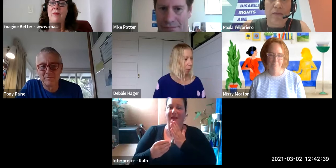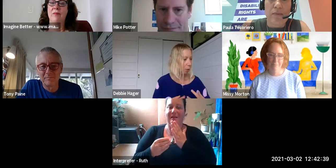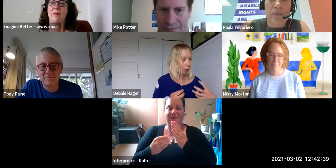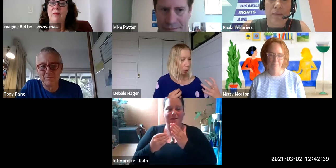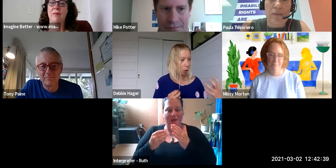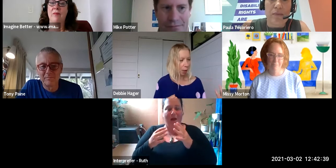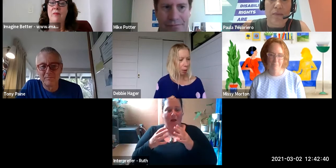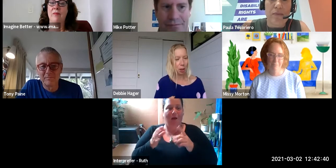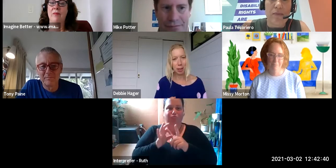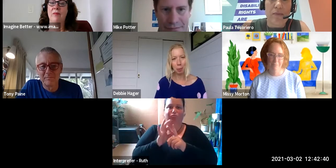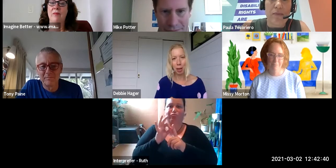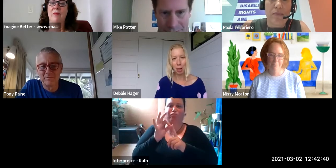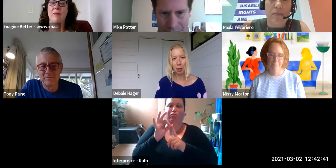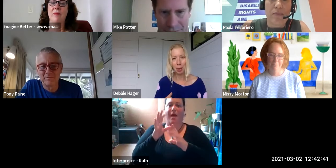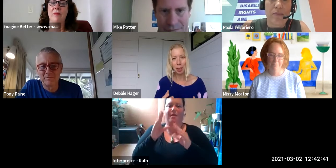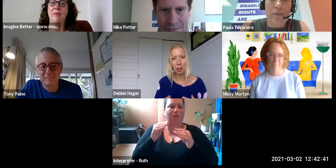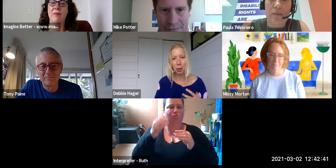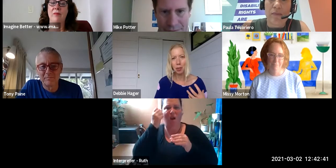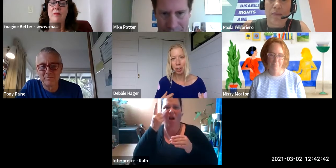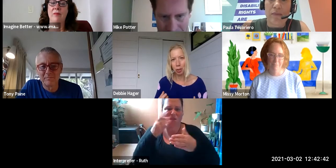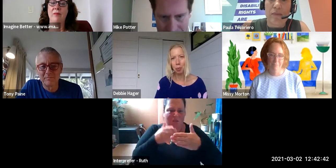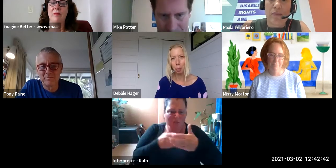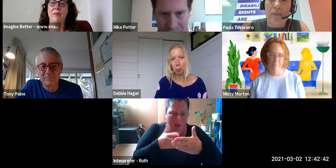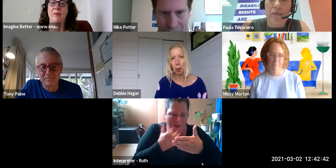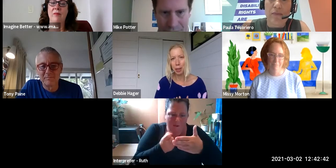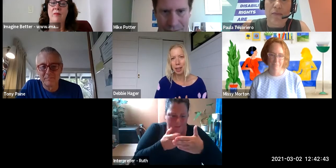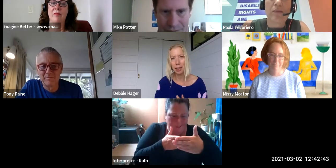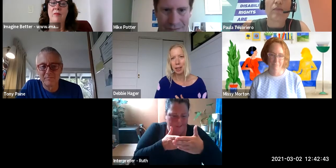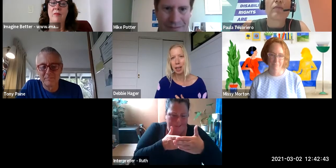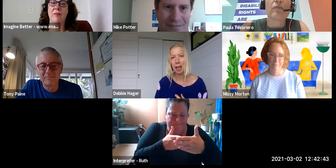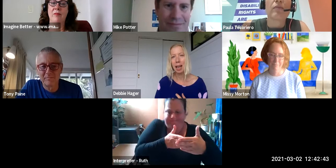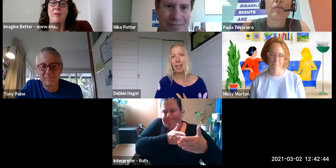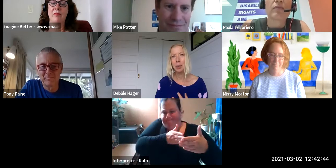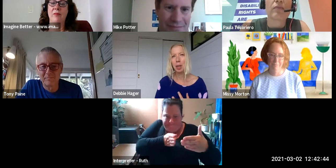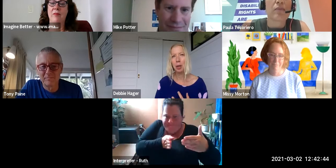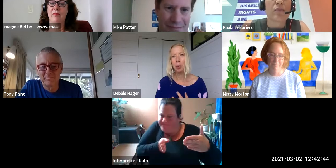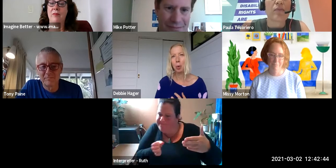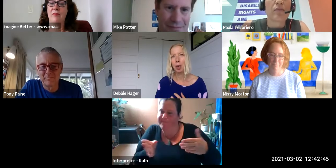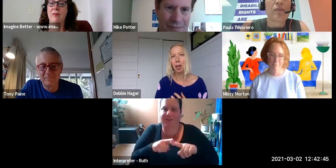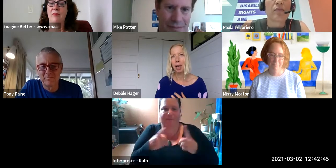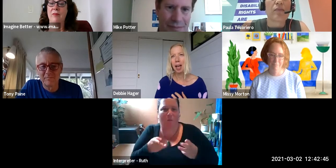about only the policies, it's been a big sort of change campaign around attitudes - so today